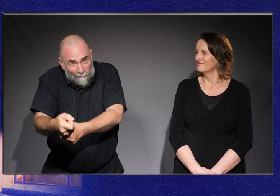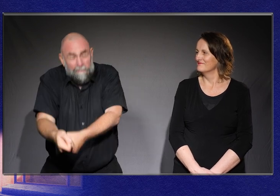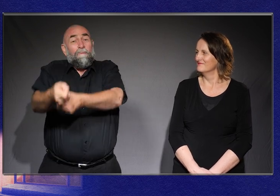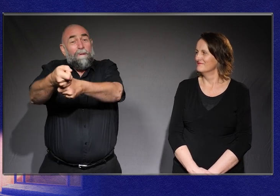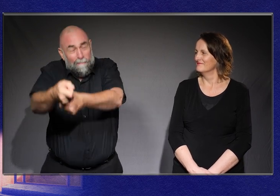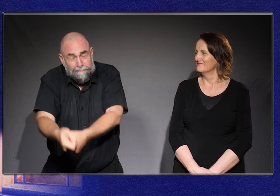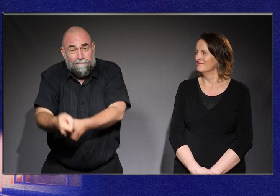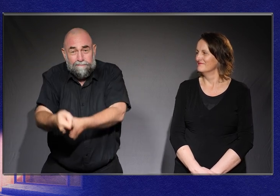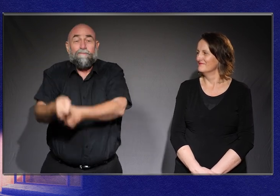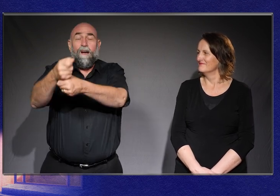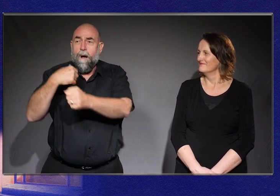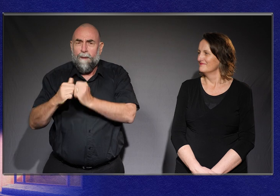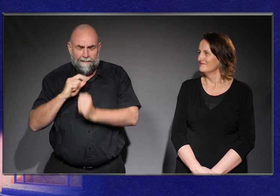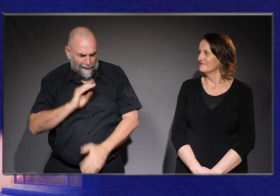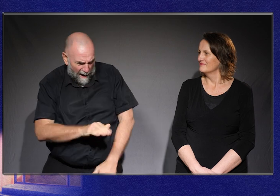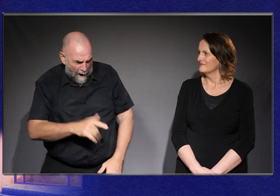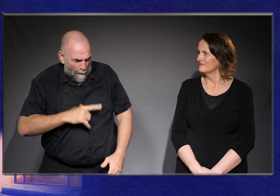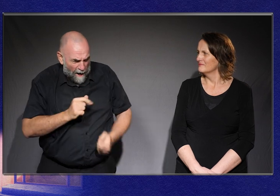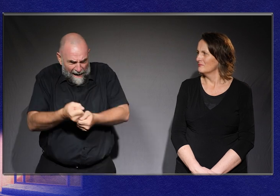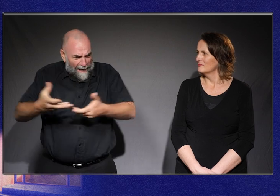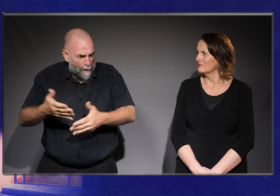My brother asked me later on why didn’t you let go?